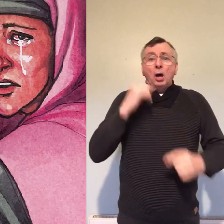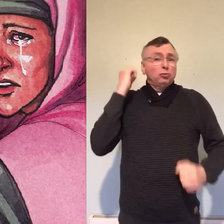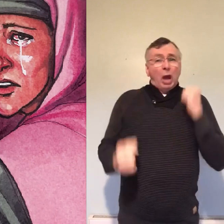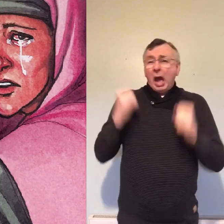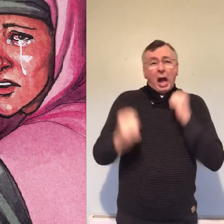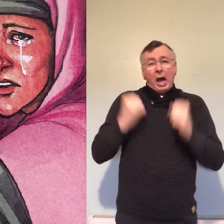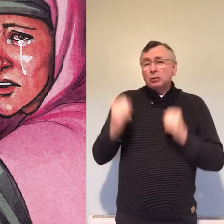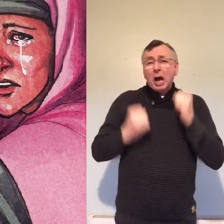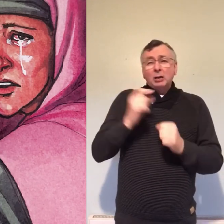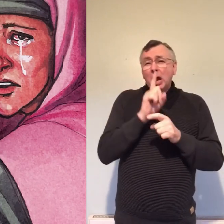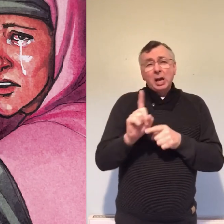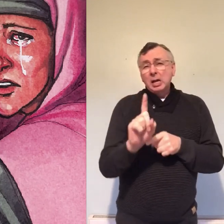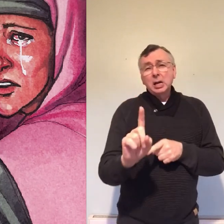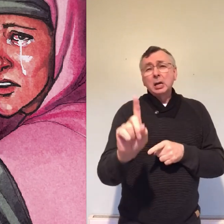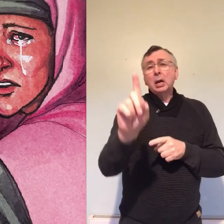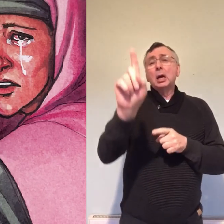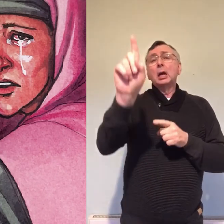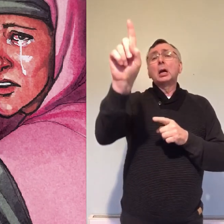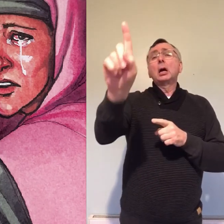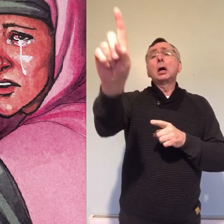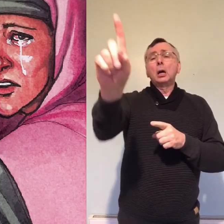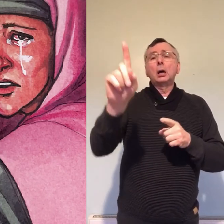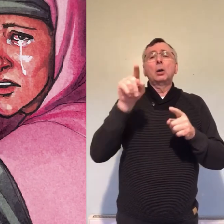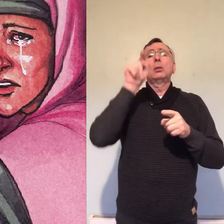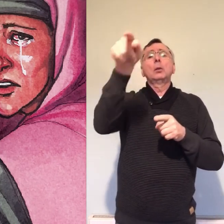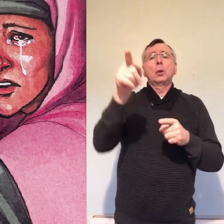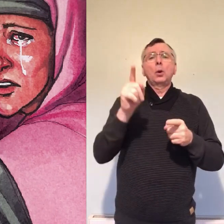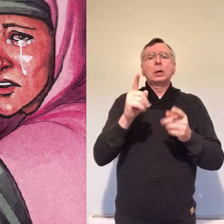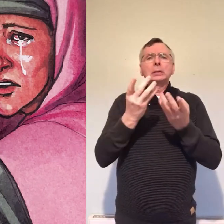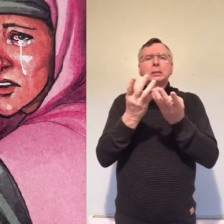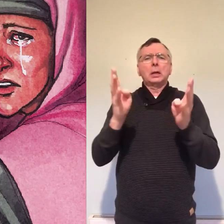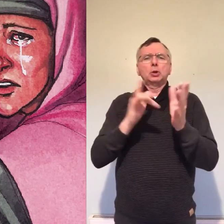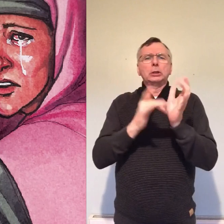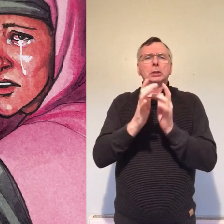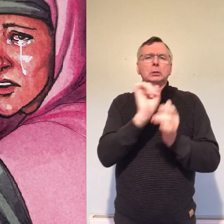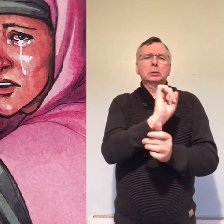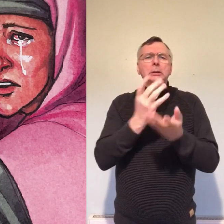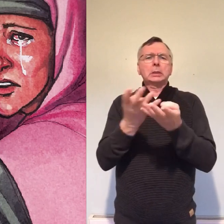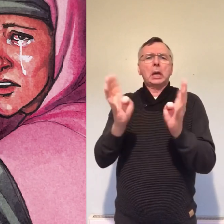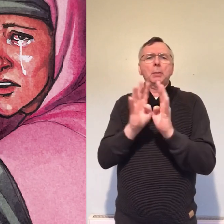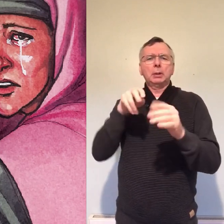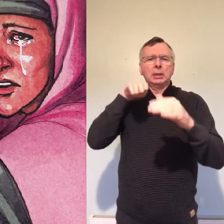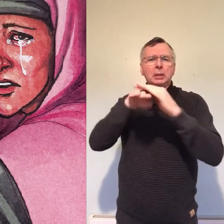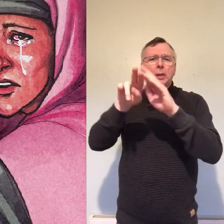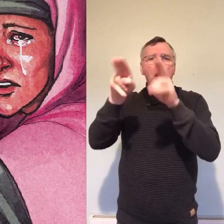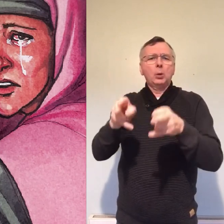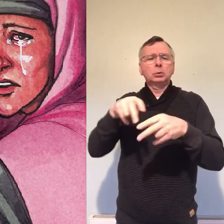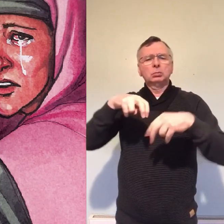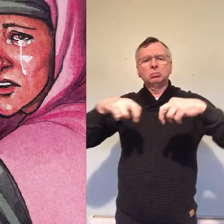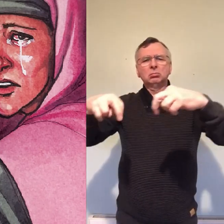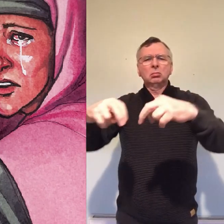speed to Simon Peter and the other disciples who were gathered together in a room dejected